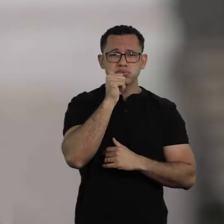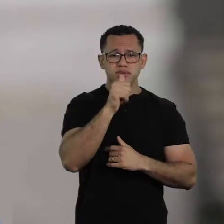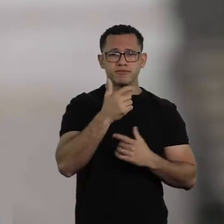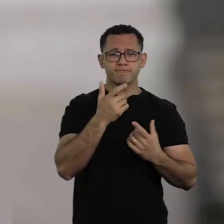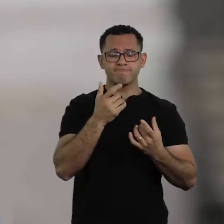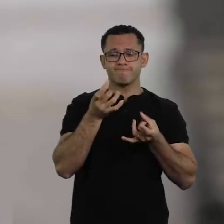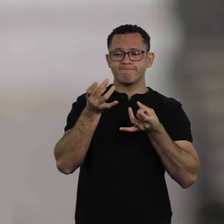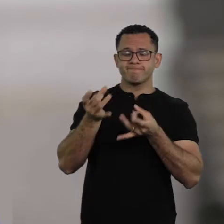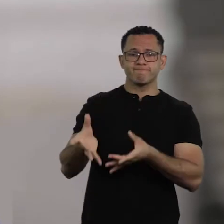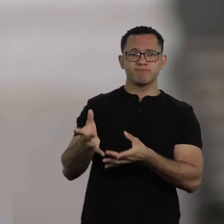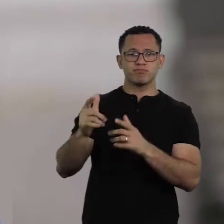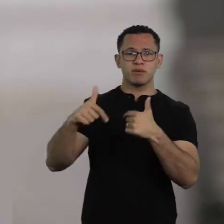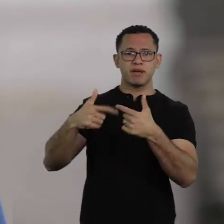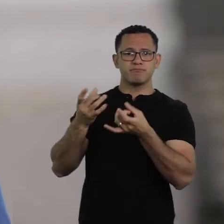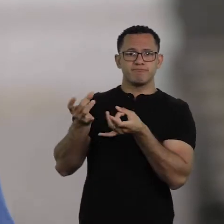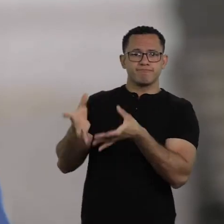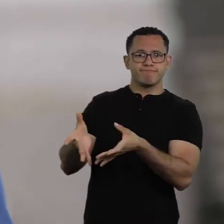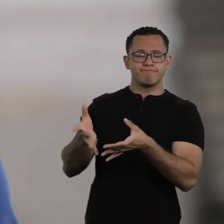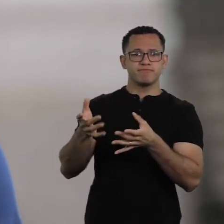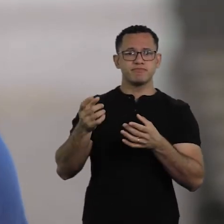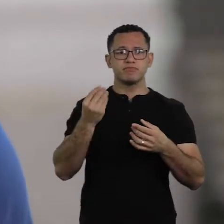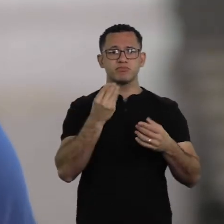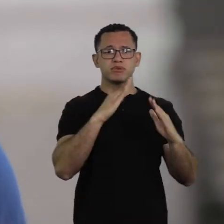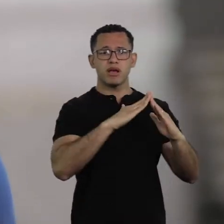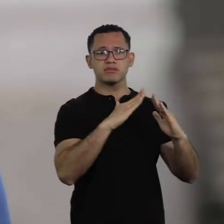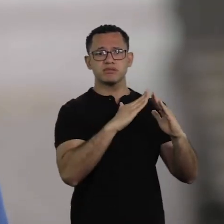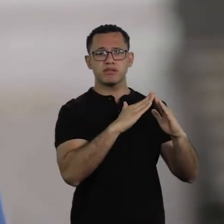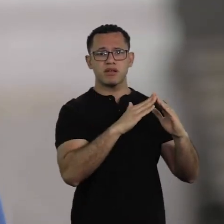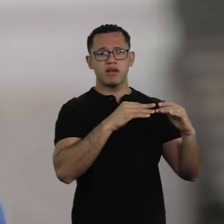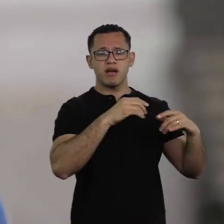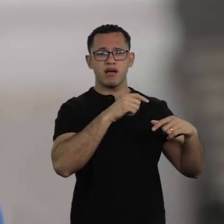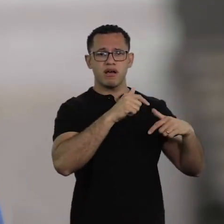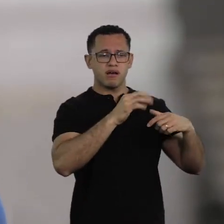because of the pandemic and they returned to their homes, to carry out these care activities.